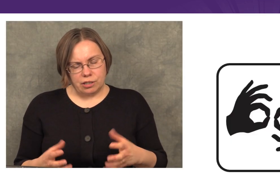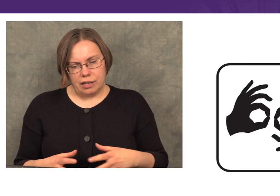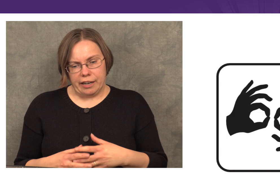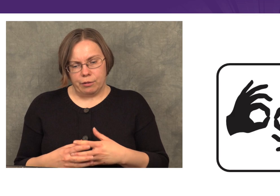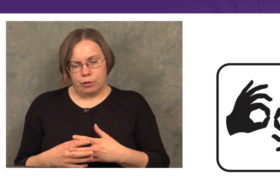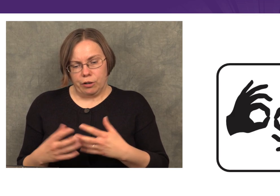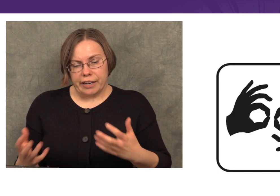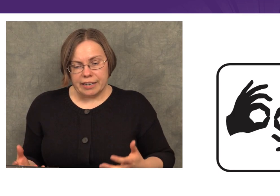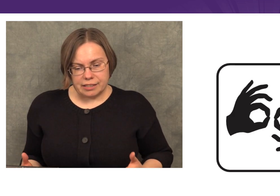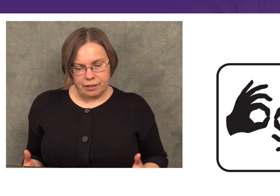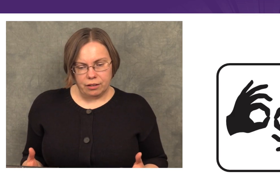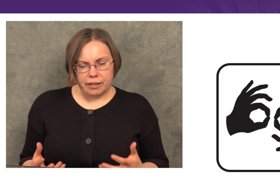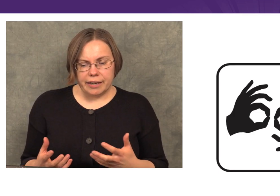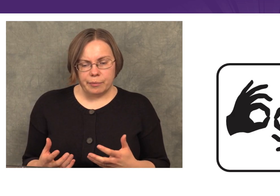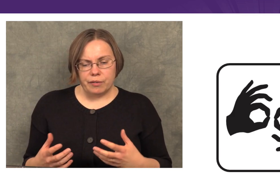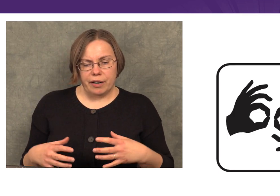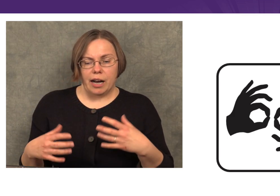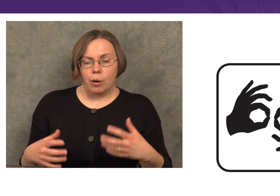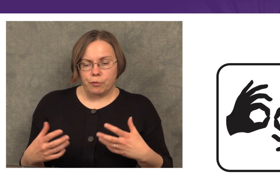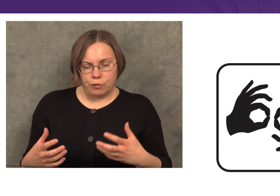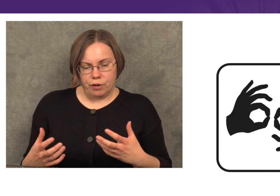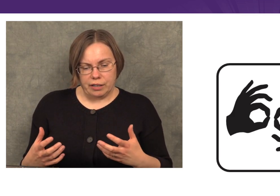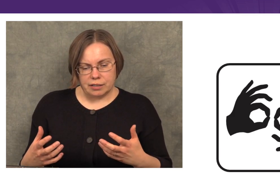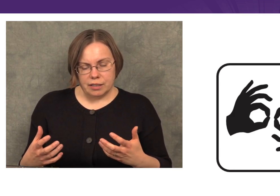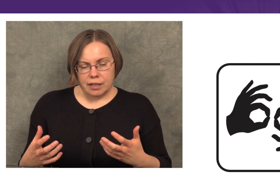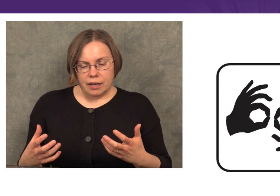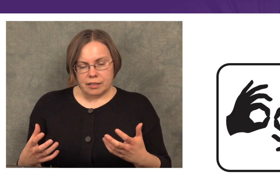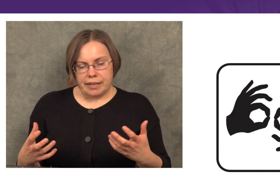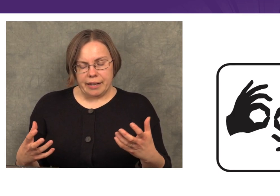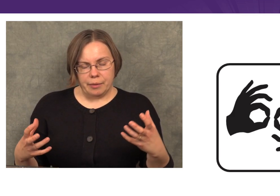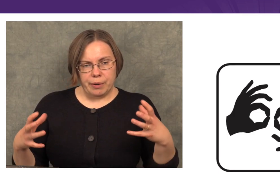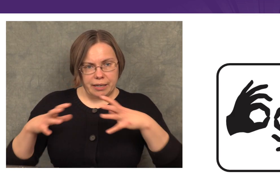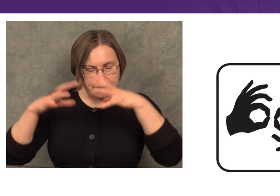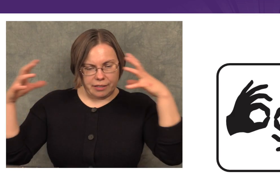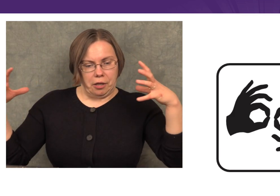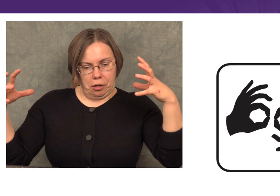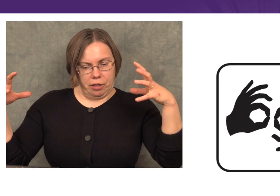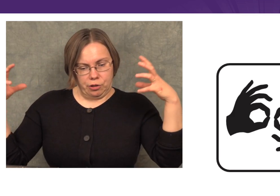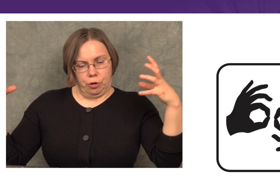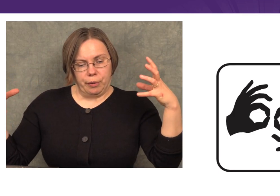just like learning any skill, it can be very helpful for us to take the big skill—interpreting—